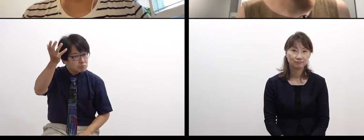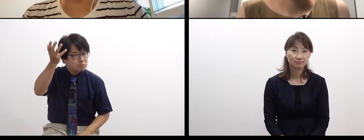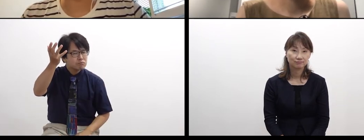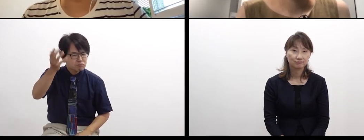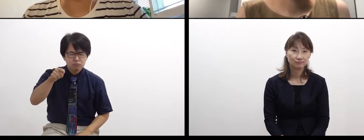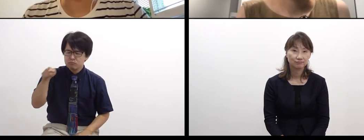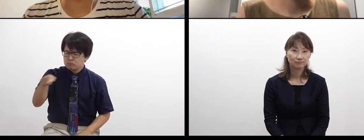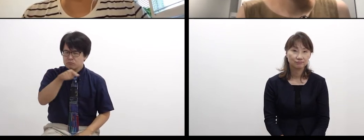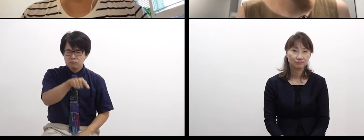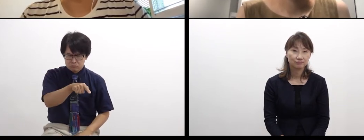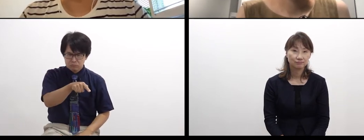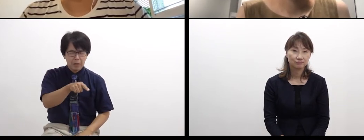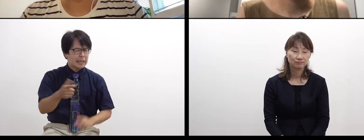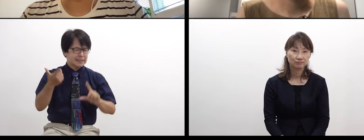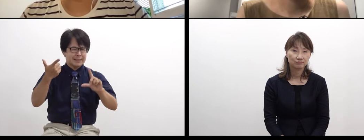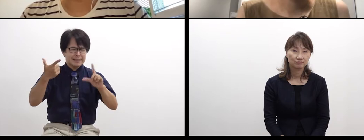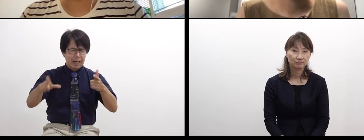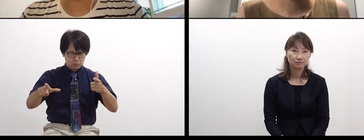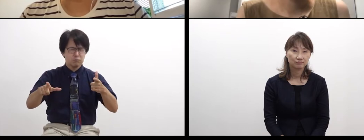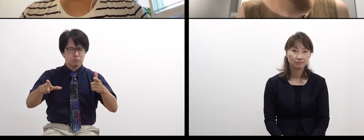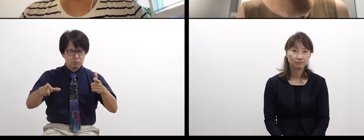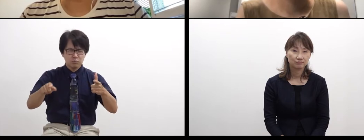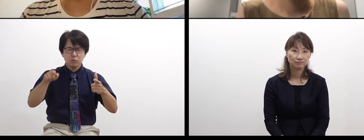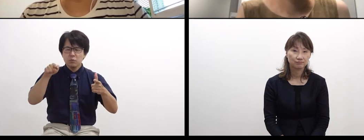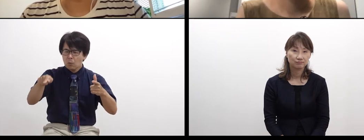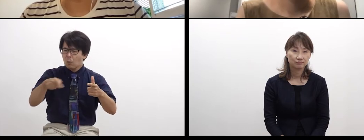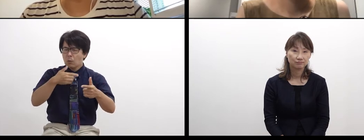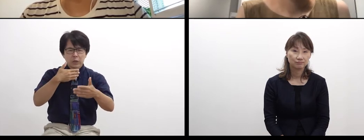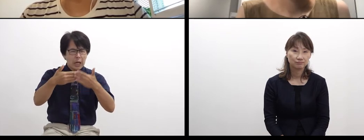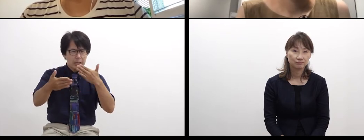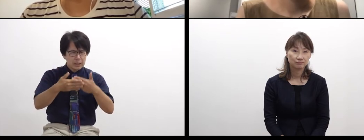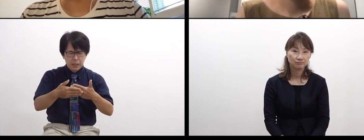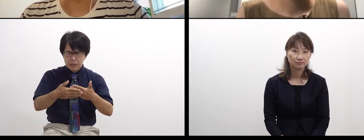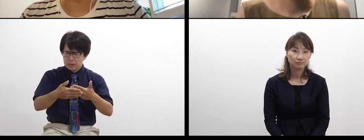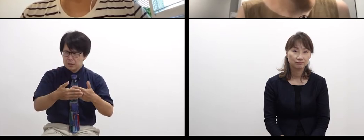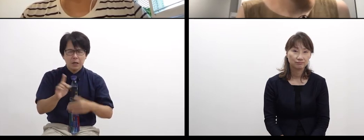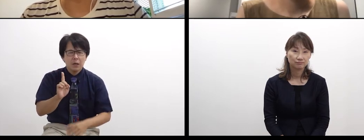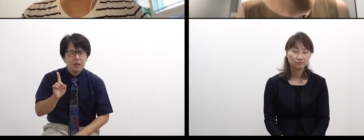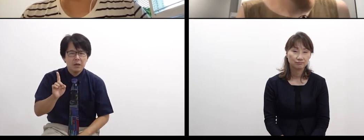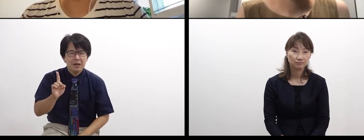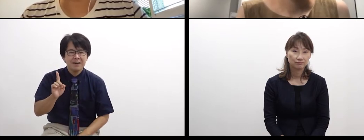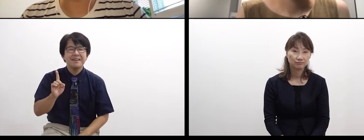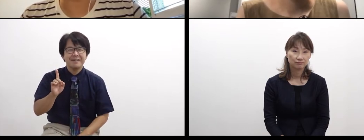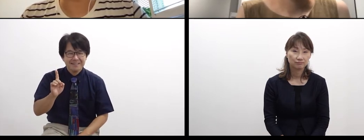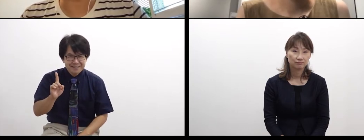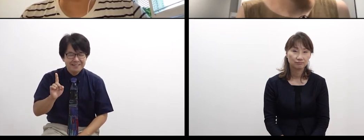When they have a music experience,